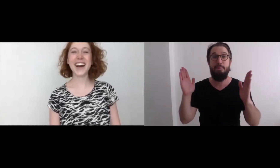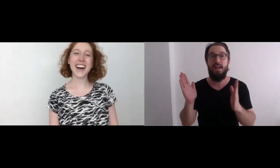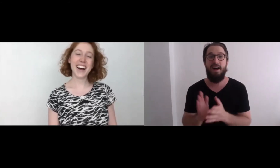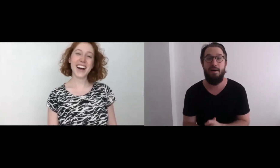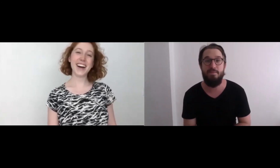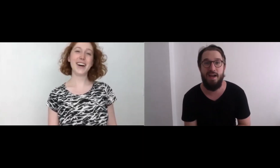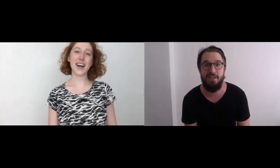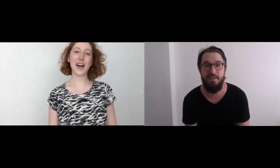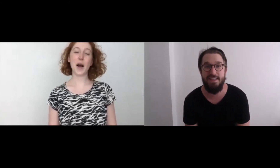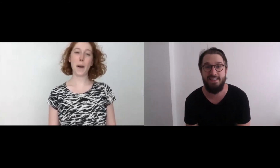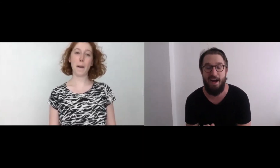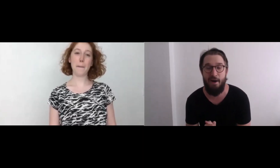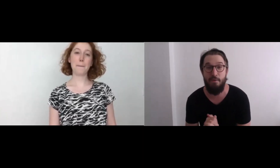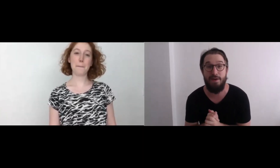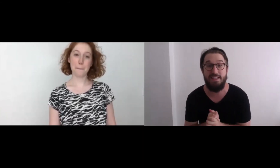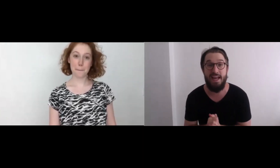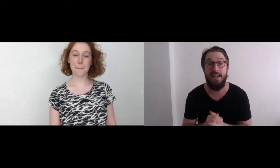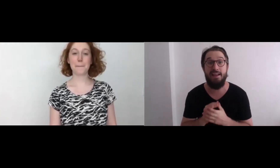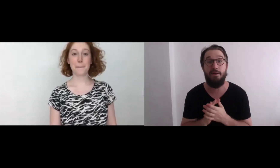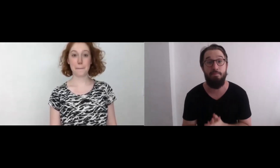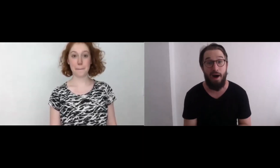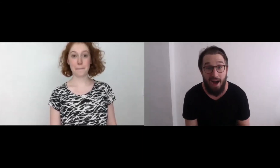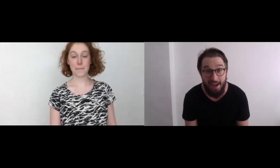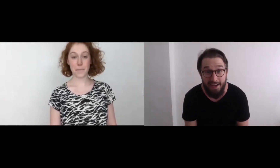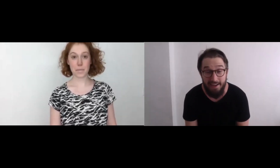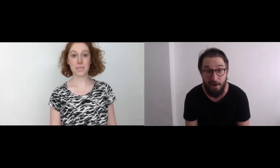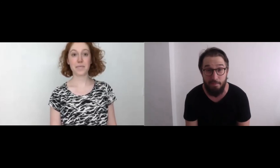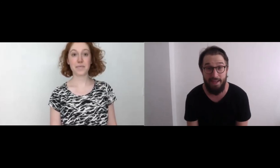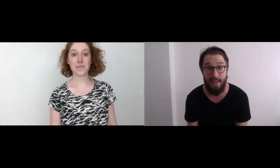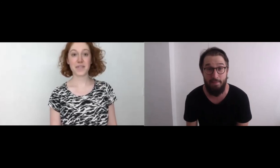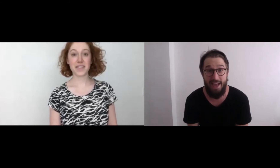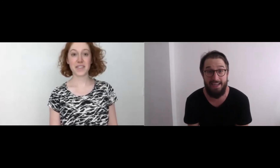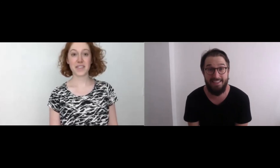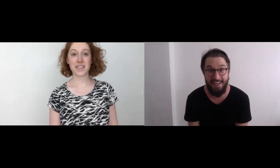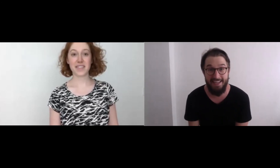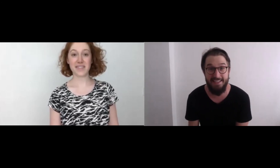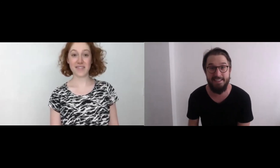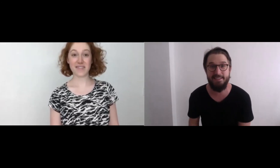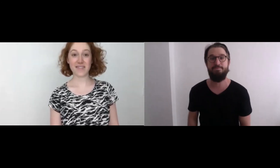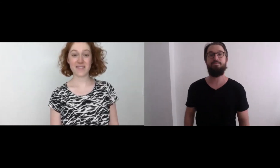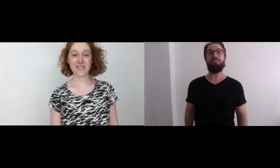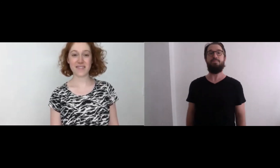uh, Tasha, this is how we say goodbye on BKBXKids!